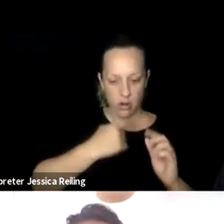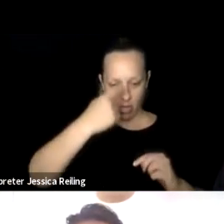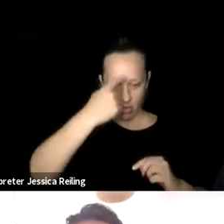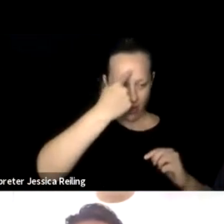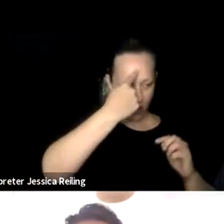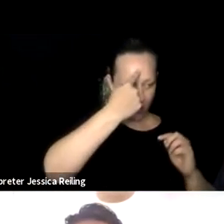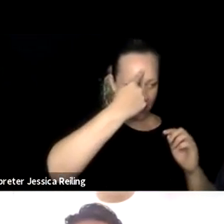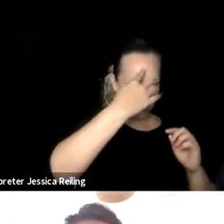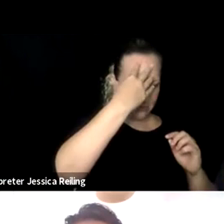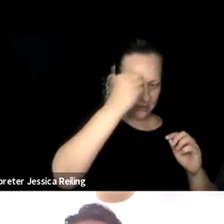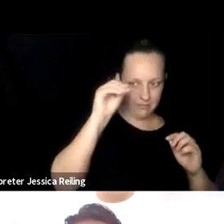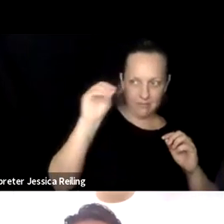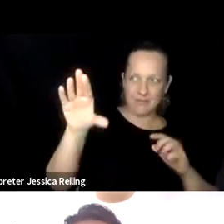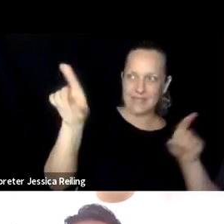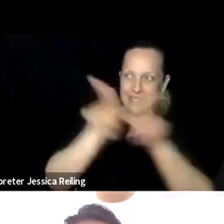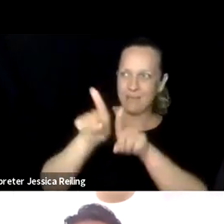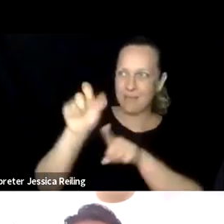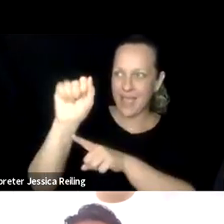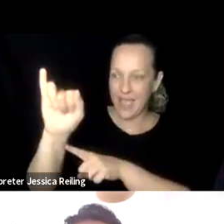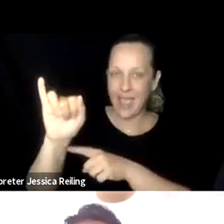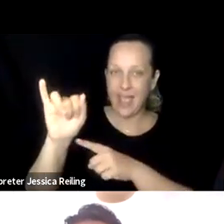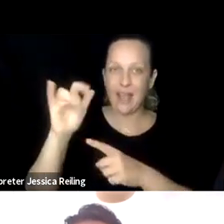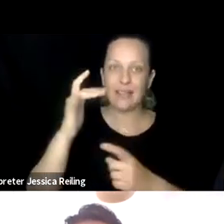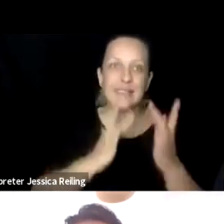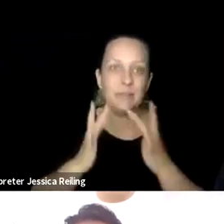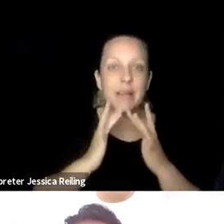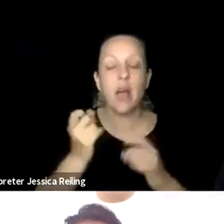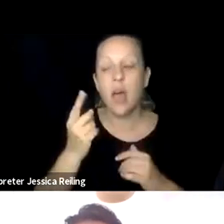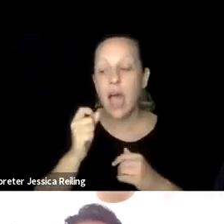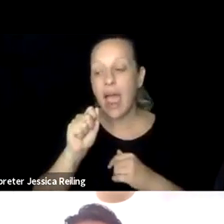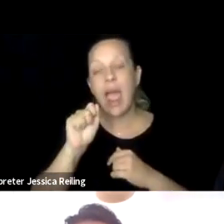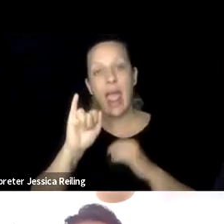AI also automates and amplifies our biases and